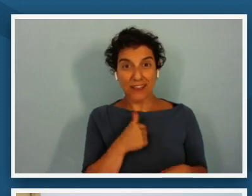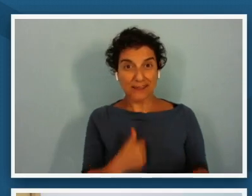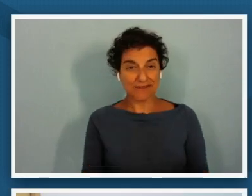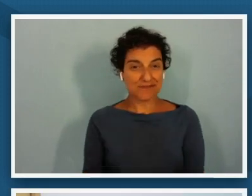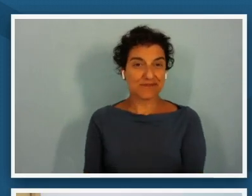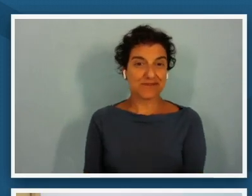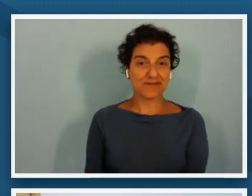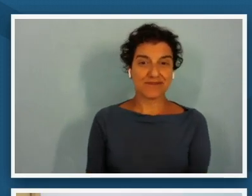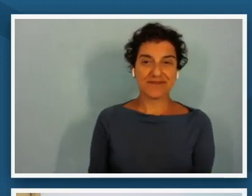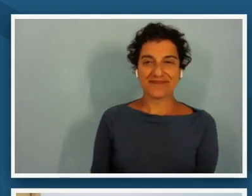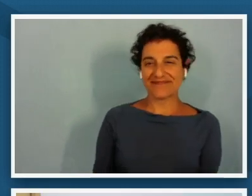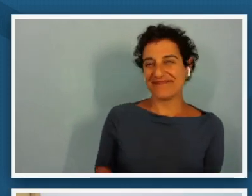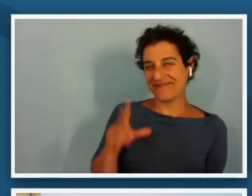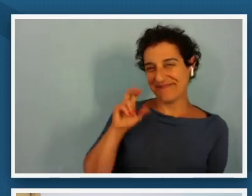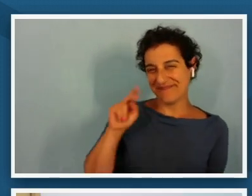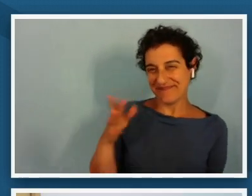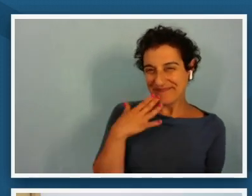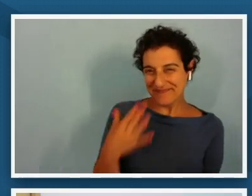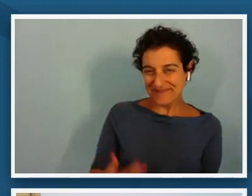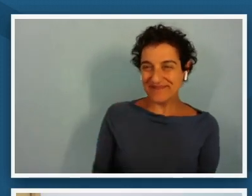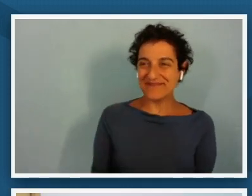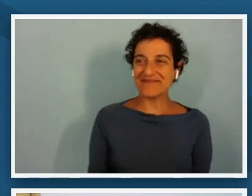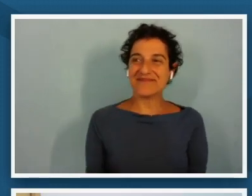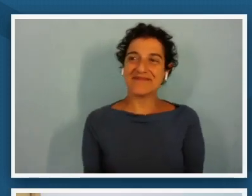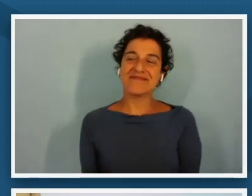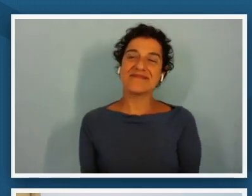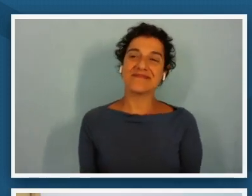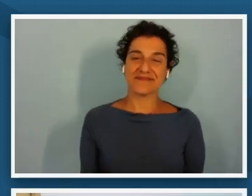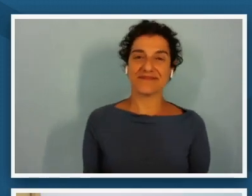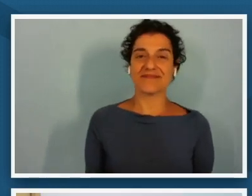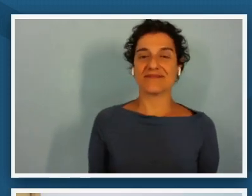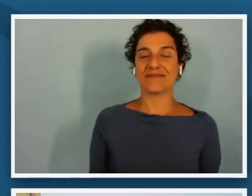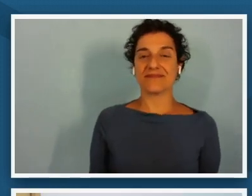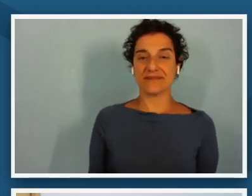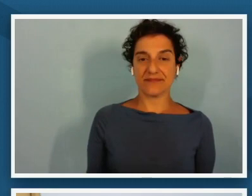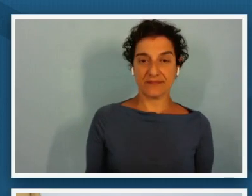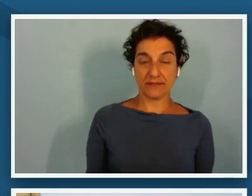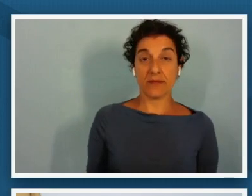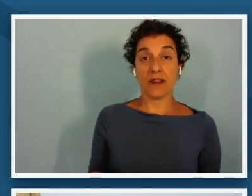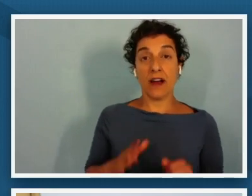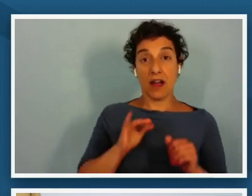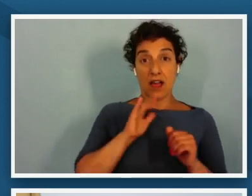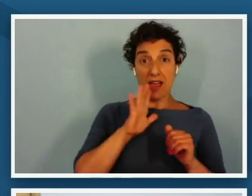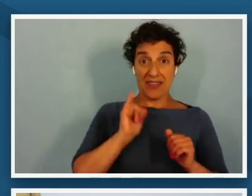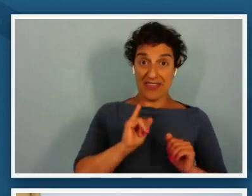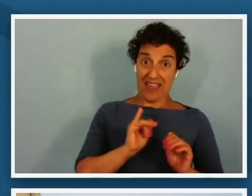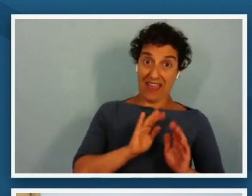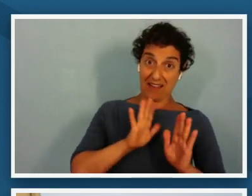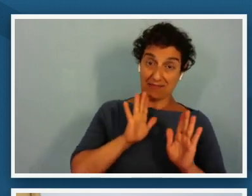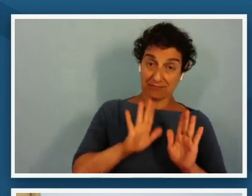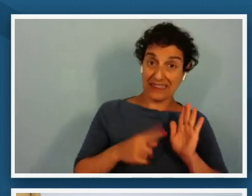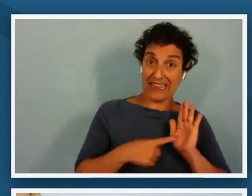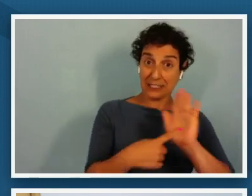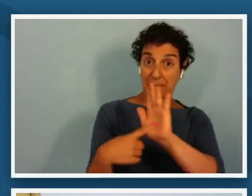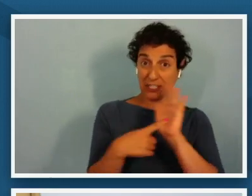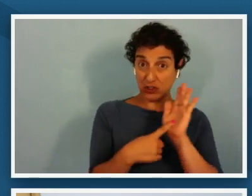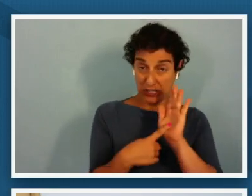thank you so at the beginning of the heart of the